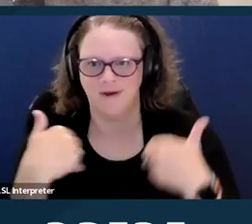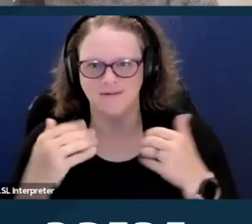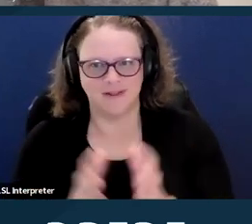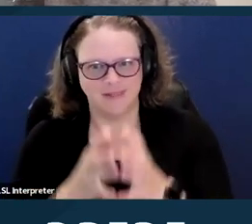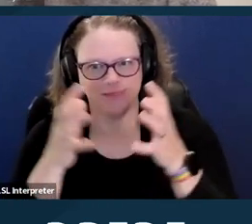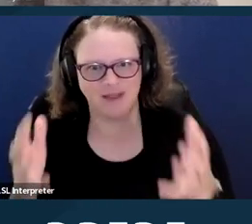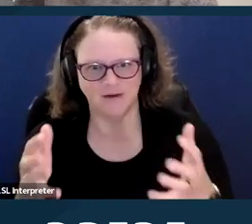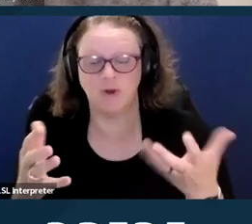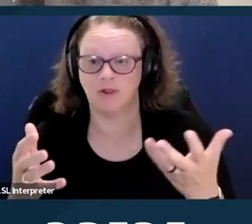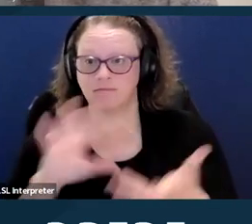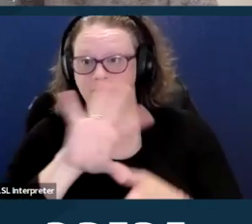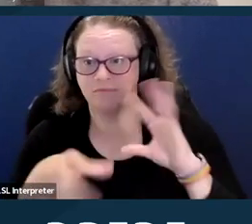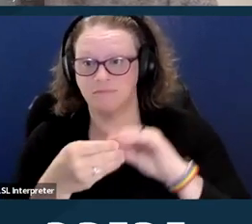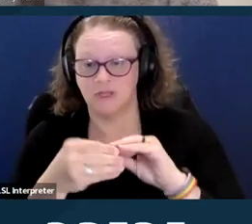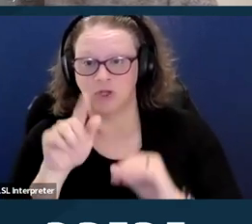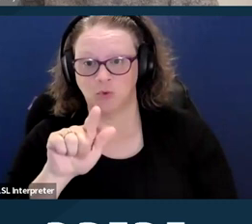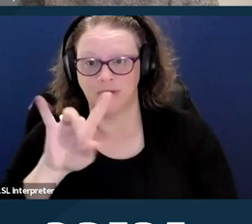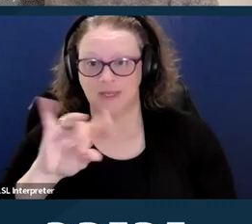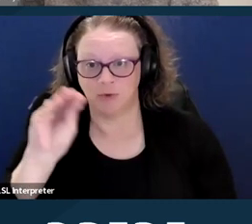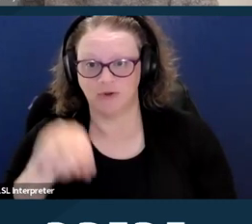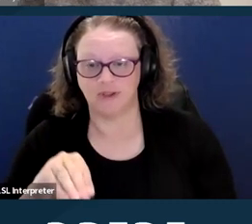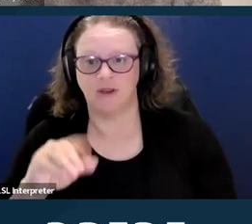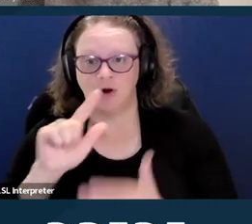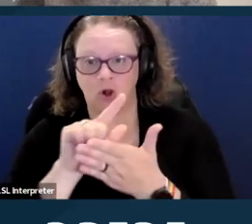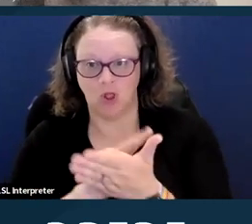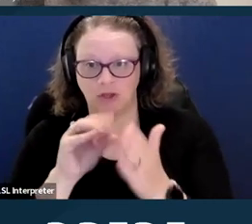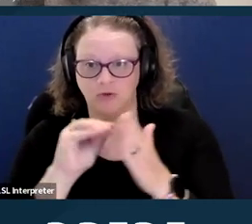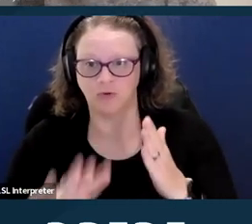we've got 28% are law students or legal interns,